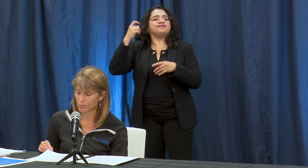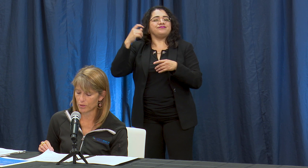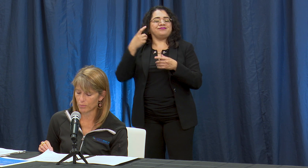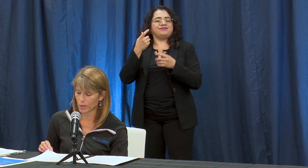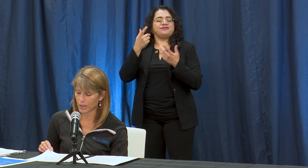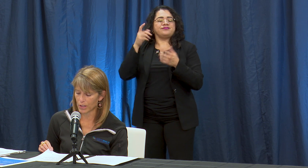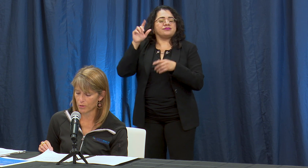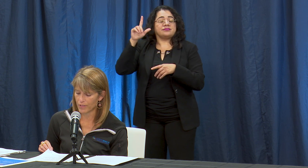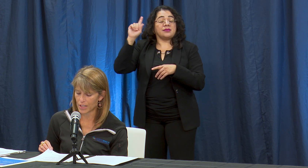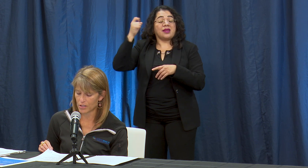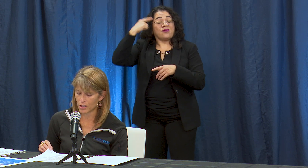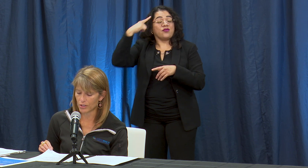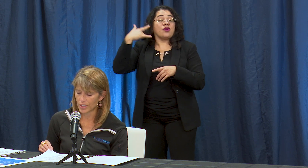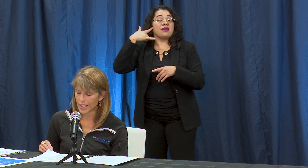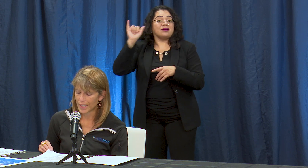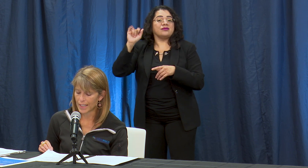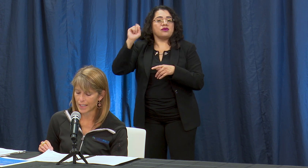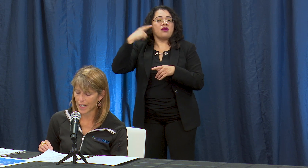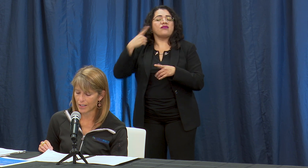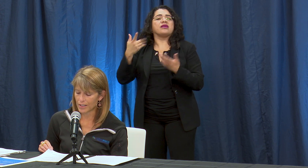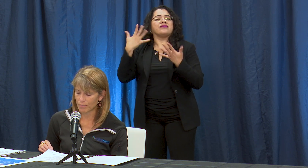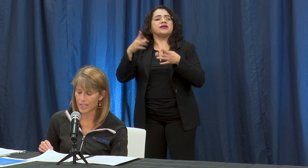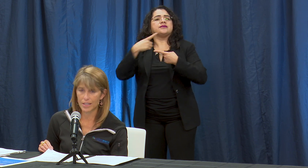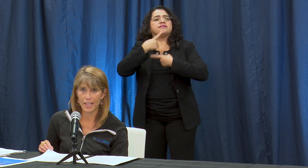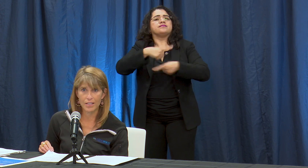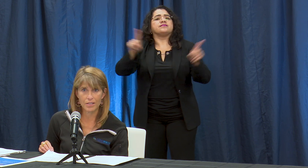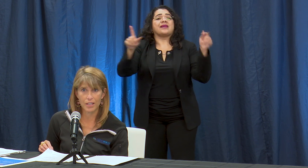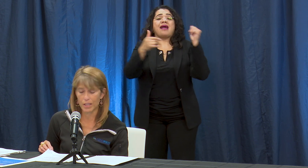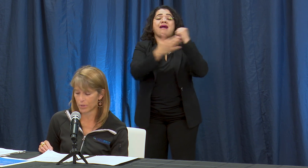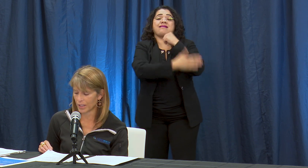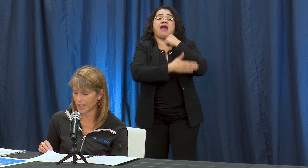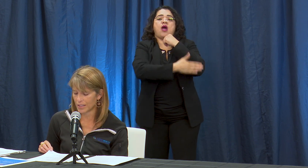to move more quickly through phase two counties must attest to their ability